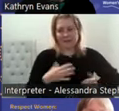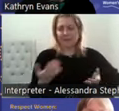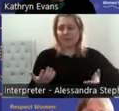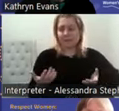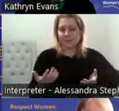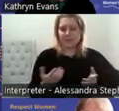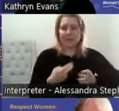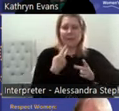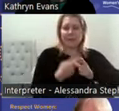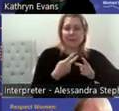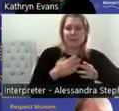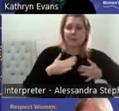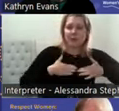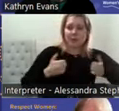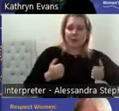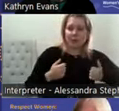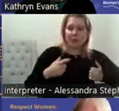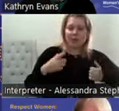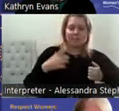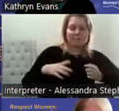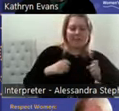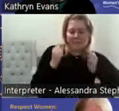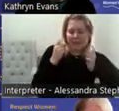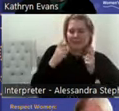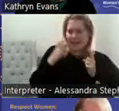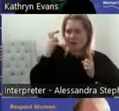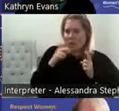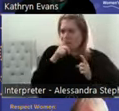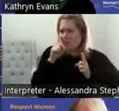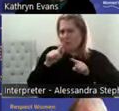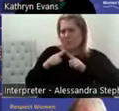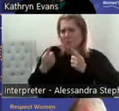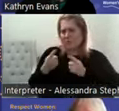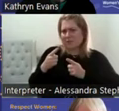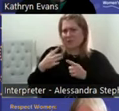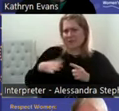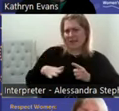redefined for older people. It was identified that there is a preconception that older people